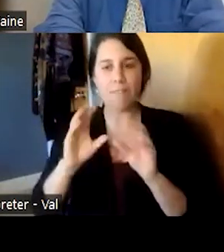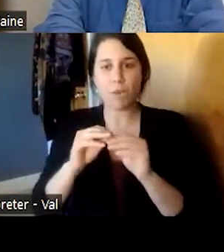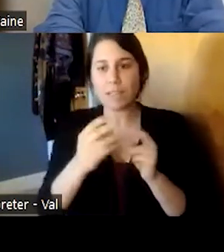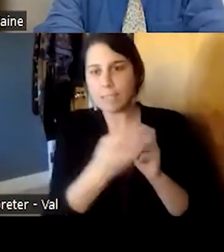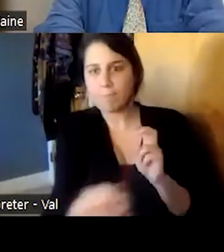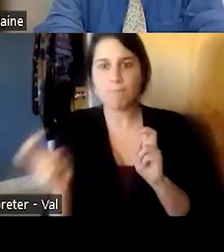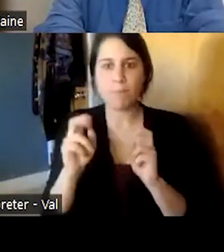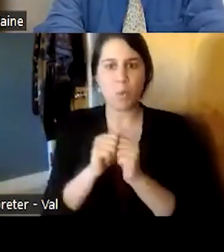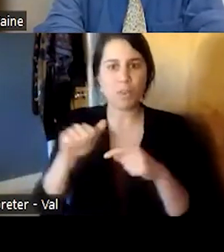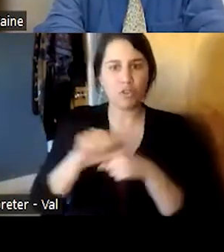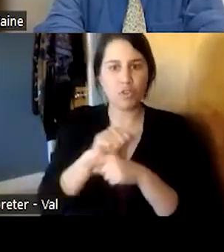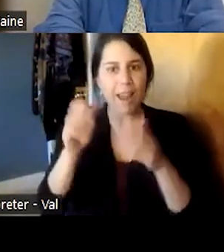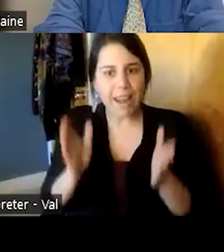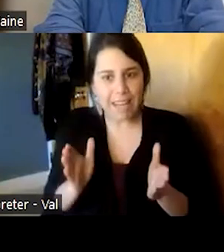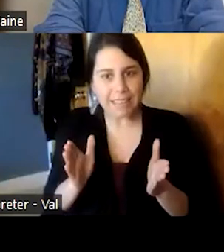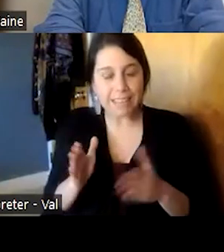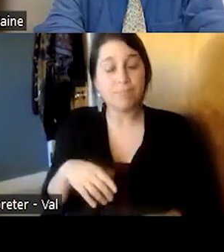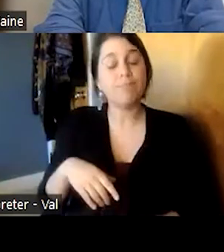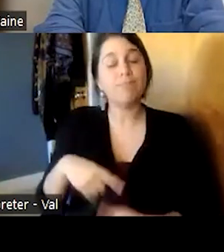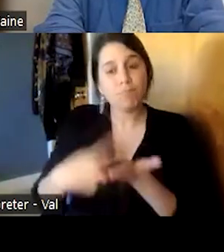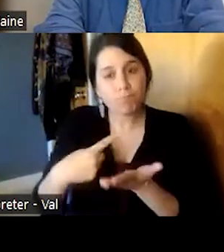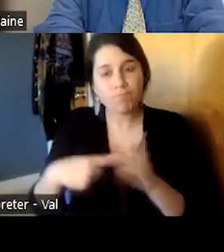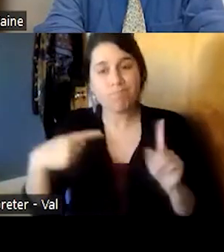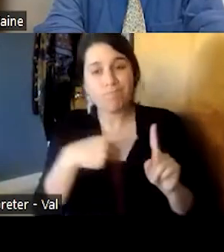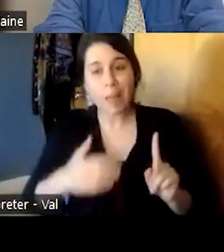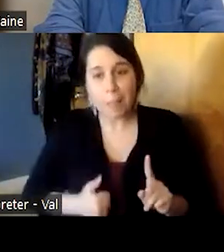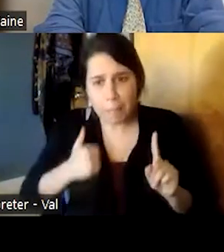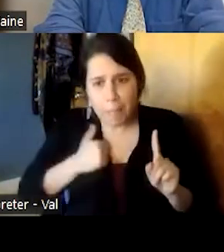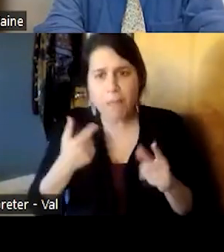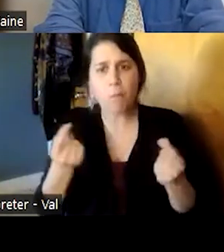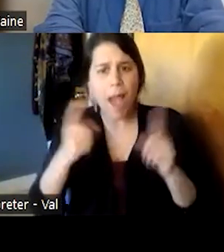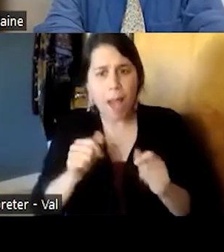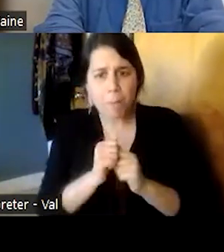where they talked about the person's life and what was happening to the individual and this was not